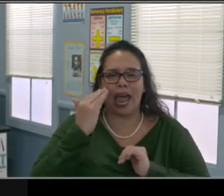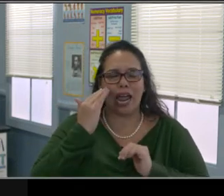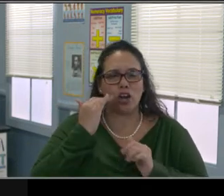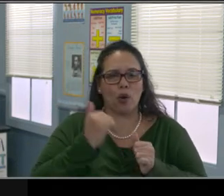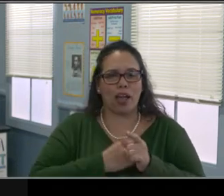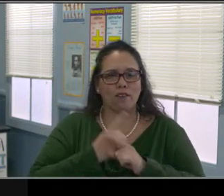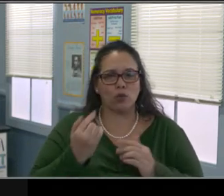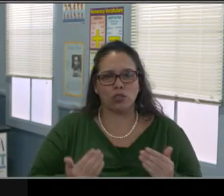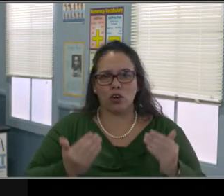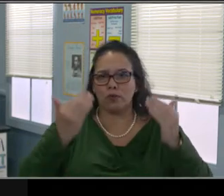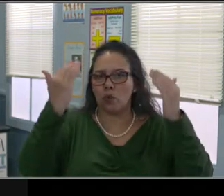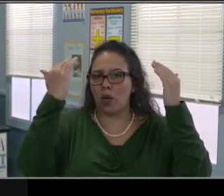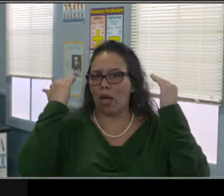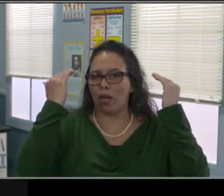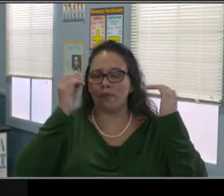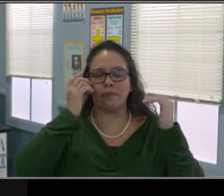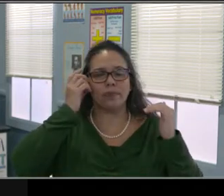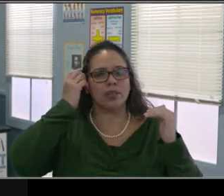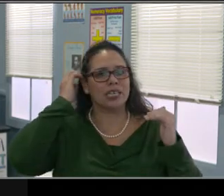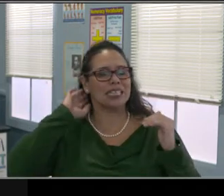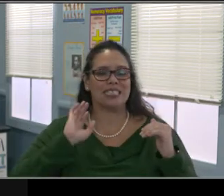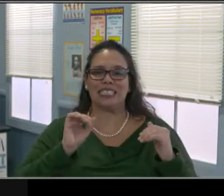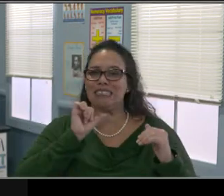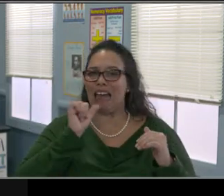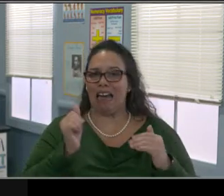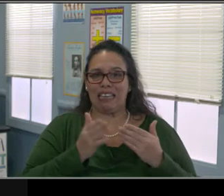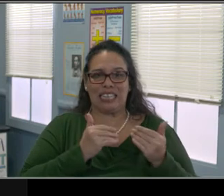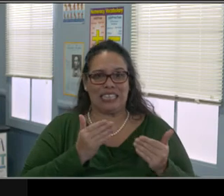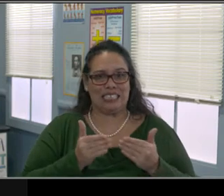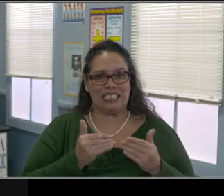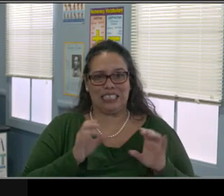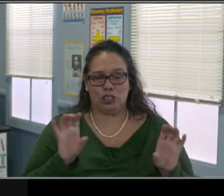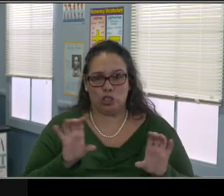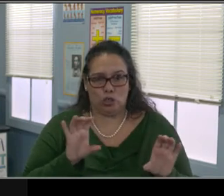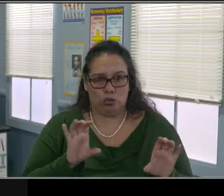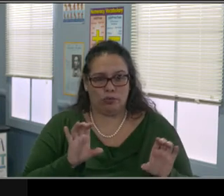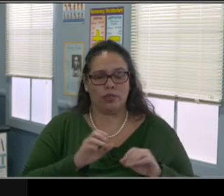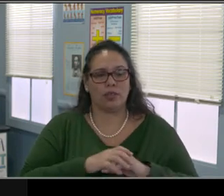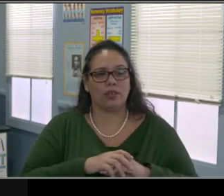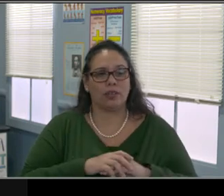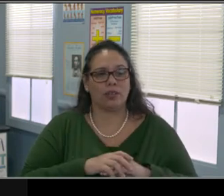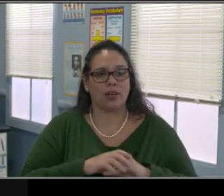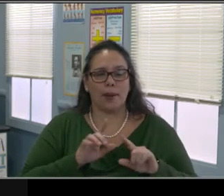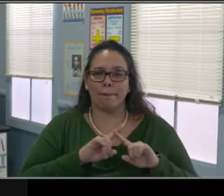what does it mean to provide occupational therapy or physical therapy?